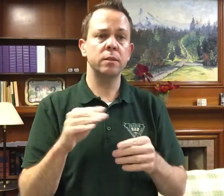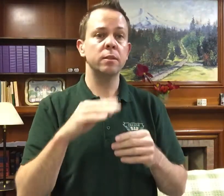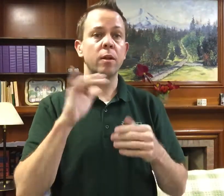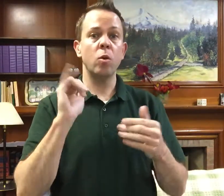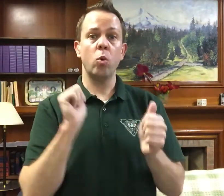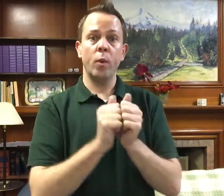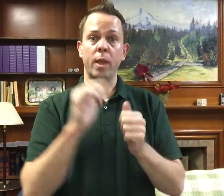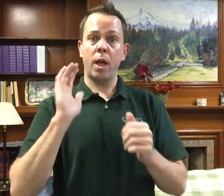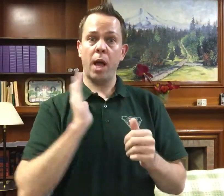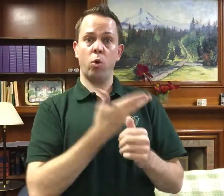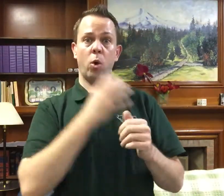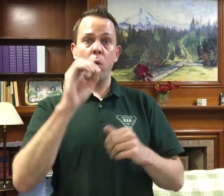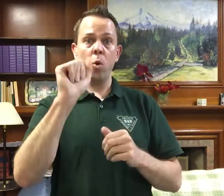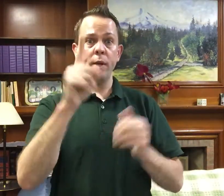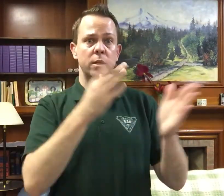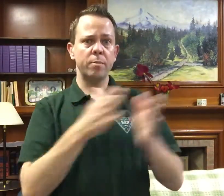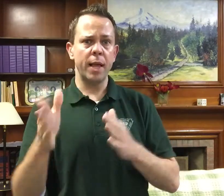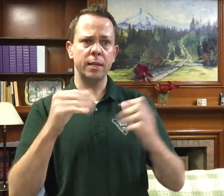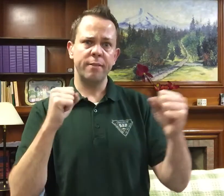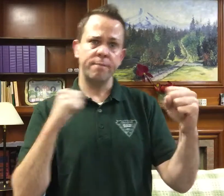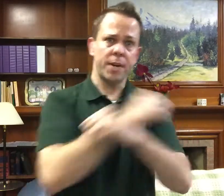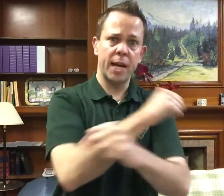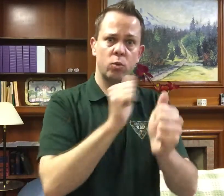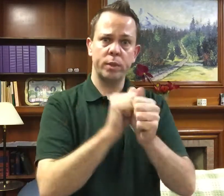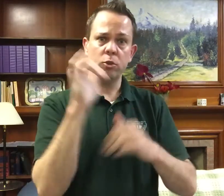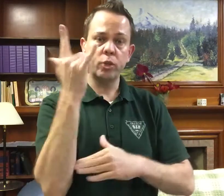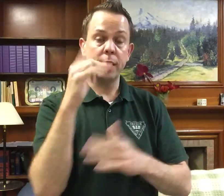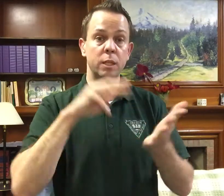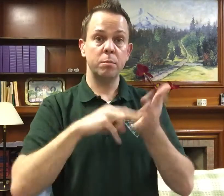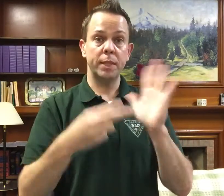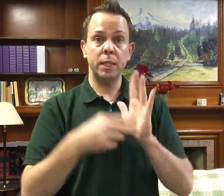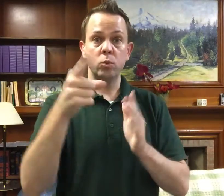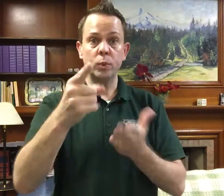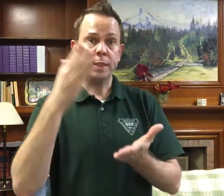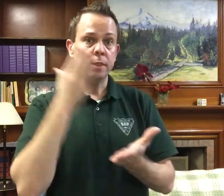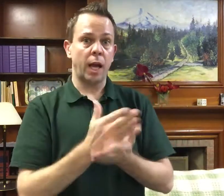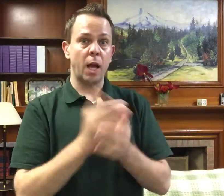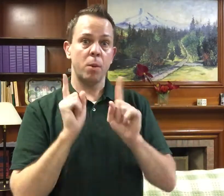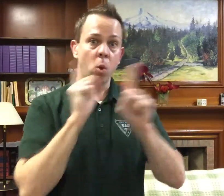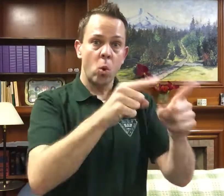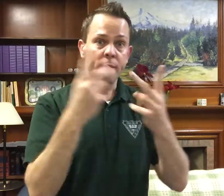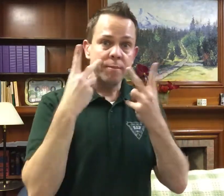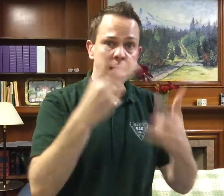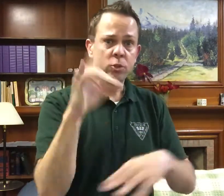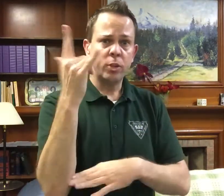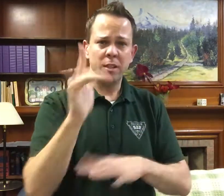to be in line with our plans to fight Brookdale. This does not mean we want you to quit visiting there